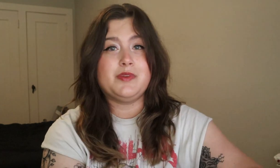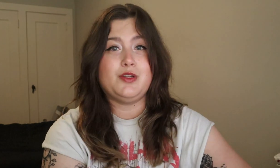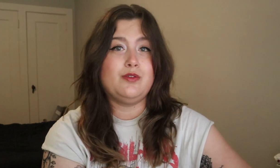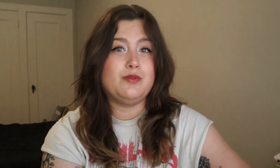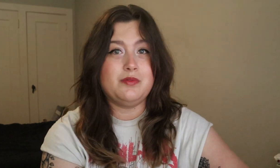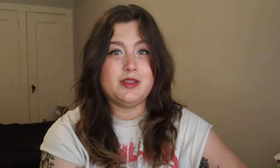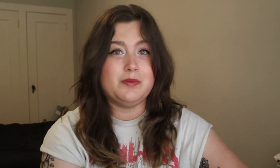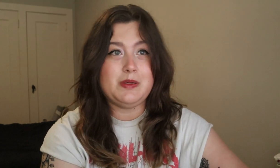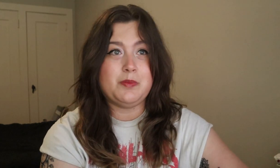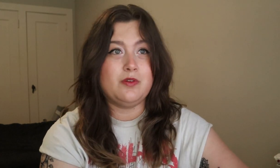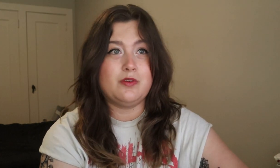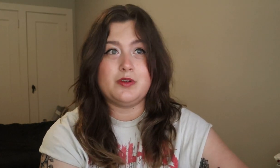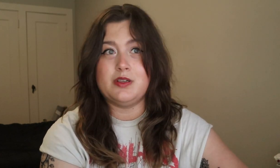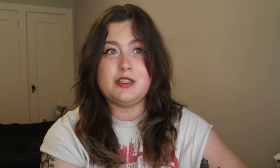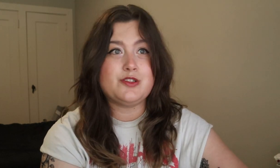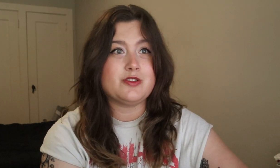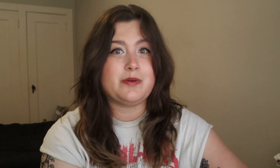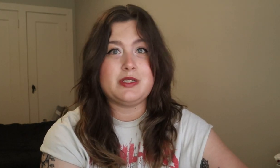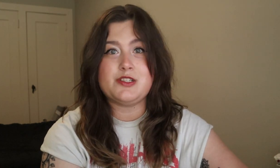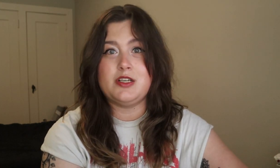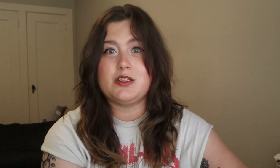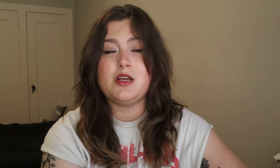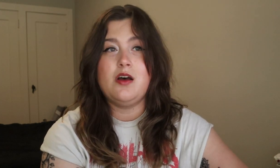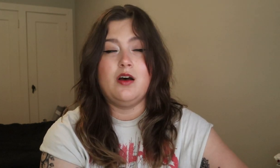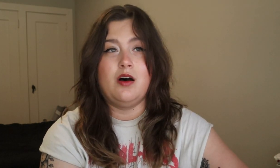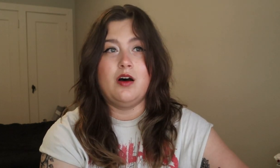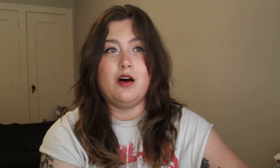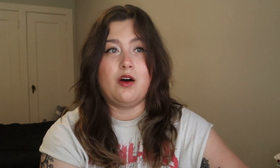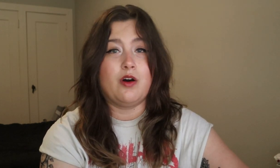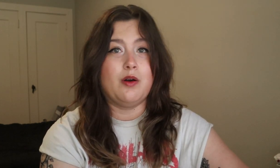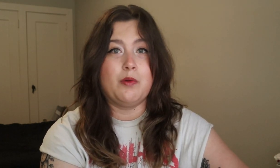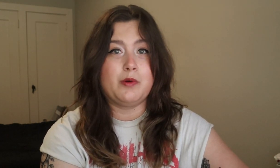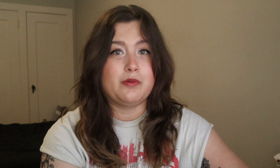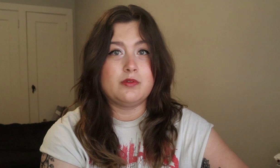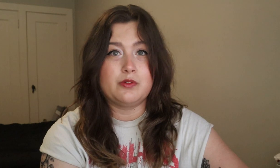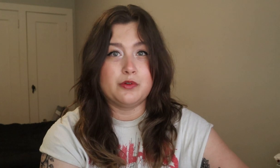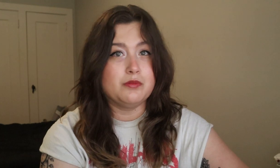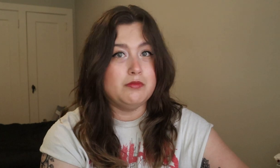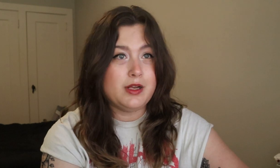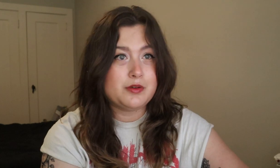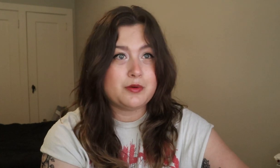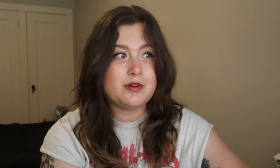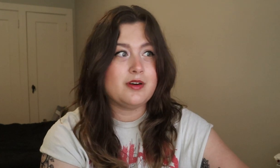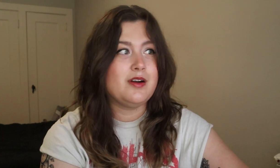to the people, to the teachers that were teaching us, our group mentor.